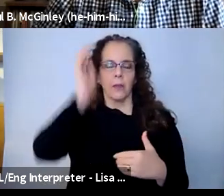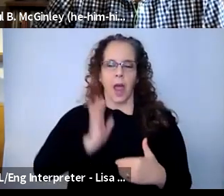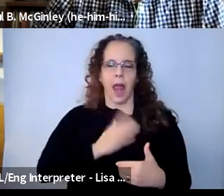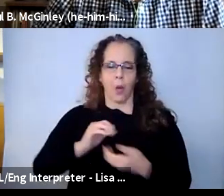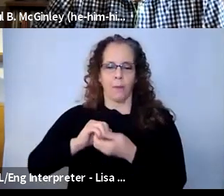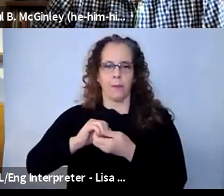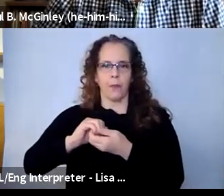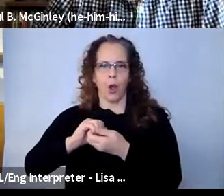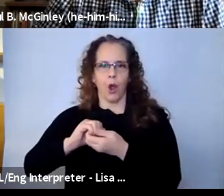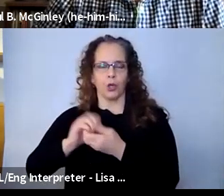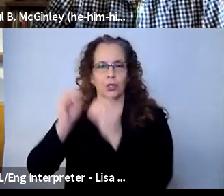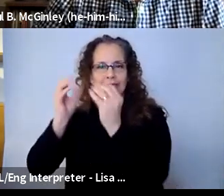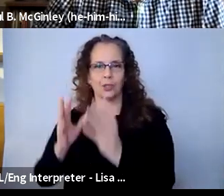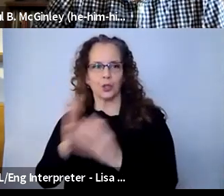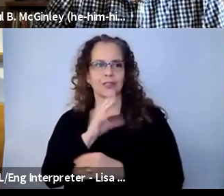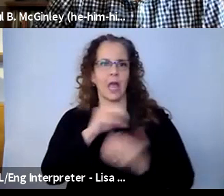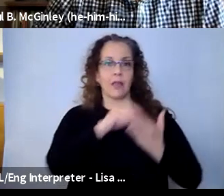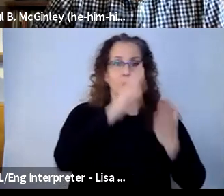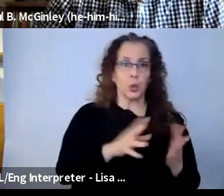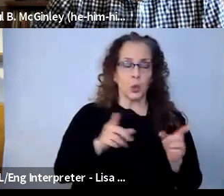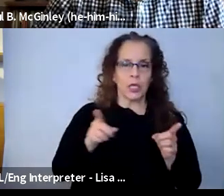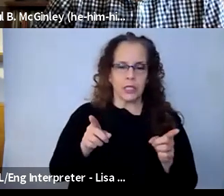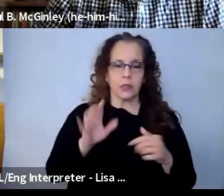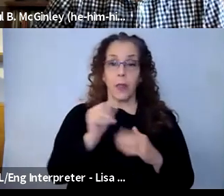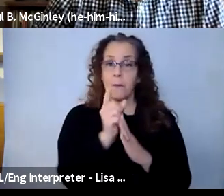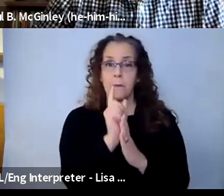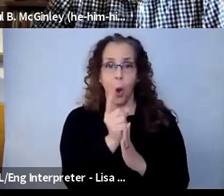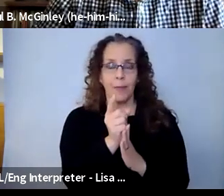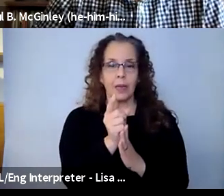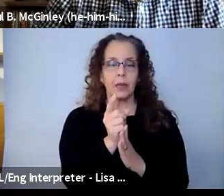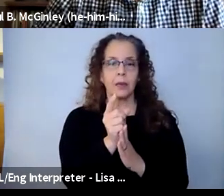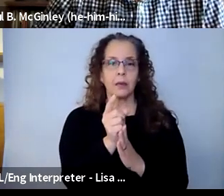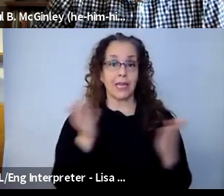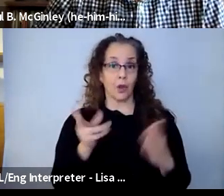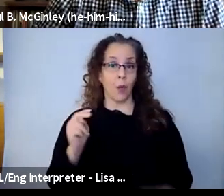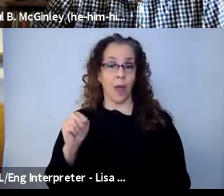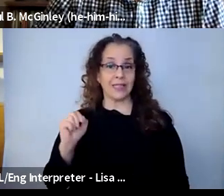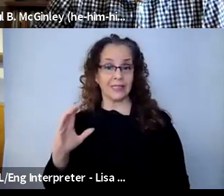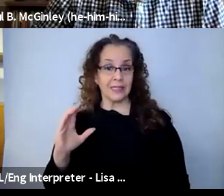is that the minute schools went in New York City to have a